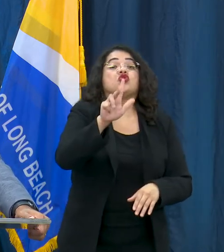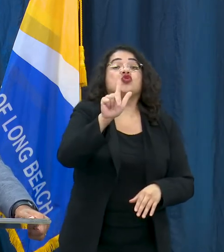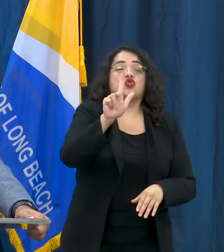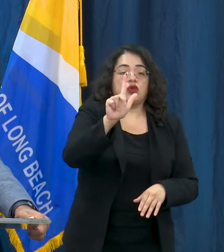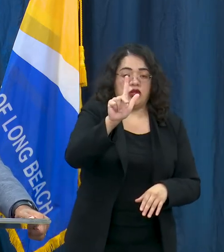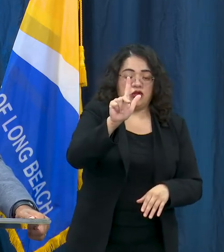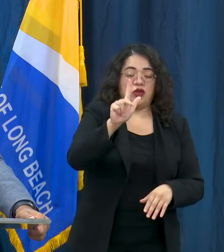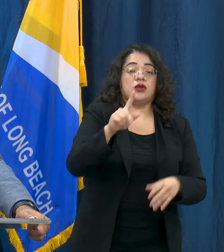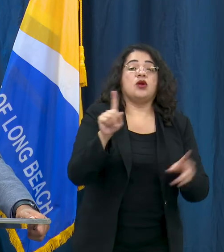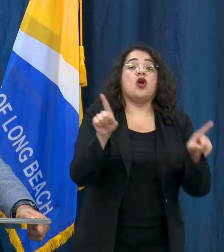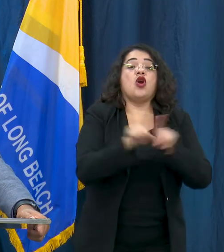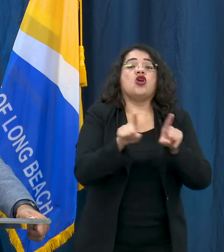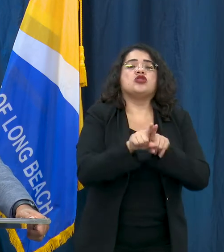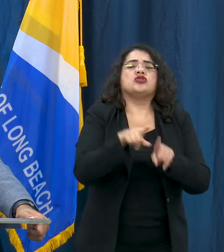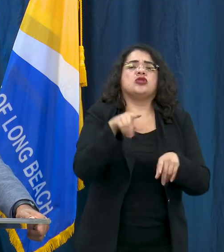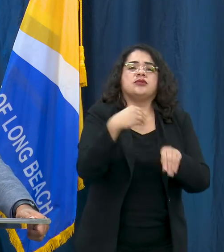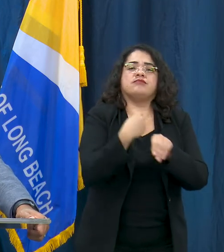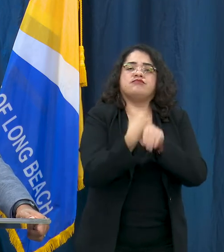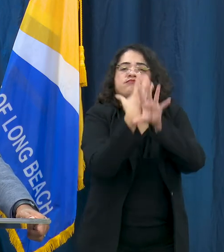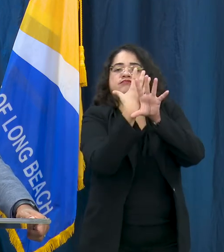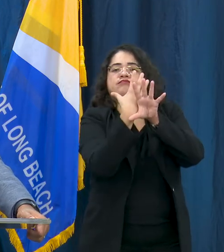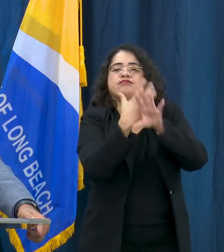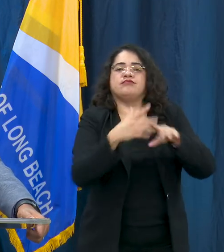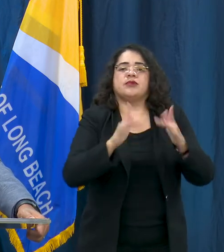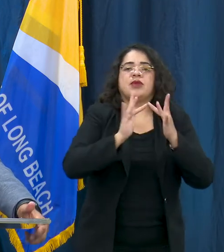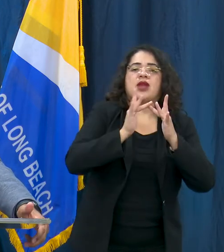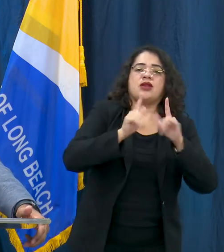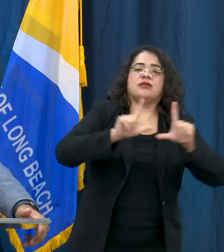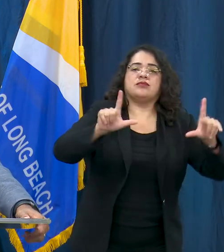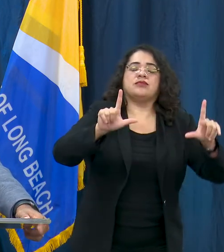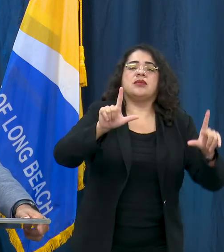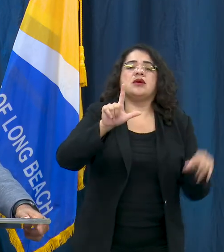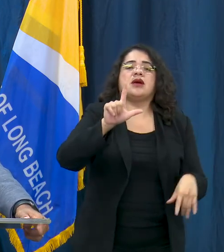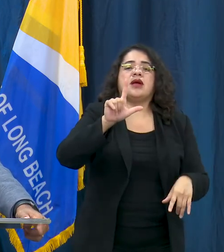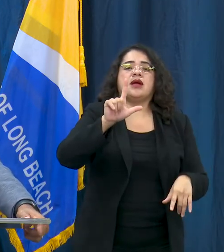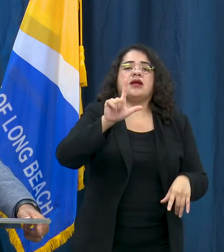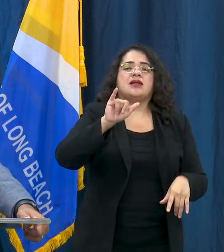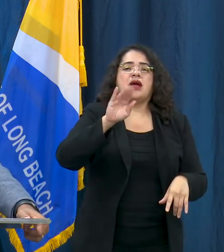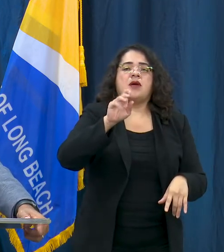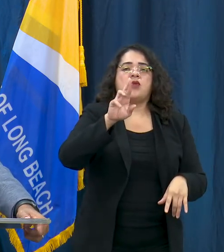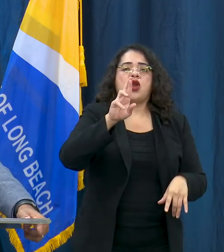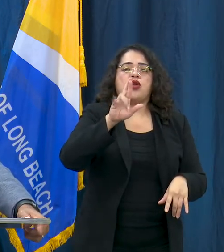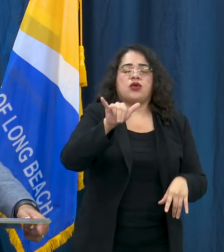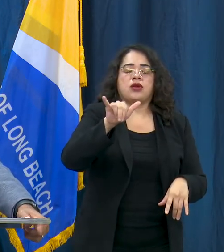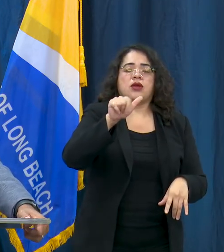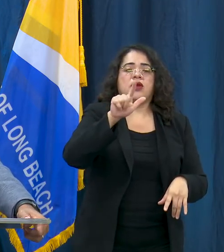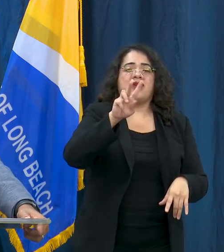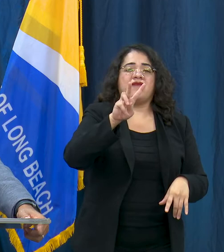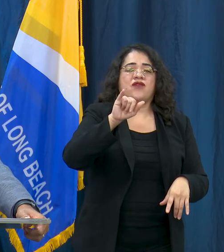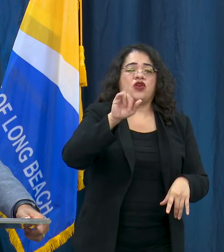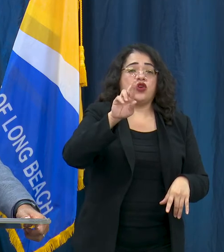program as well. We know that libraries are a really important place for people and families. It's hard to not have them open right